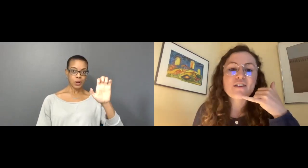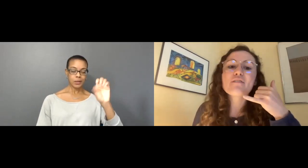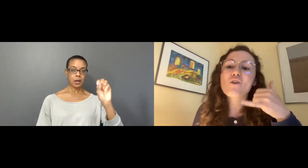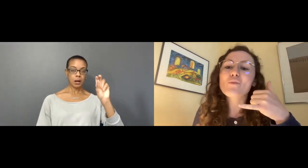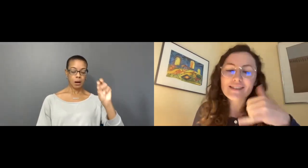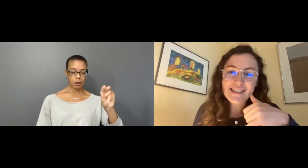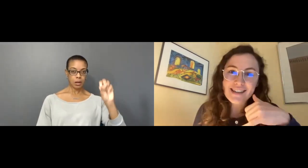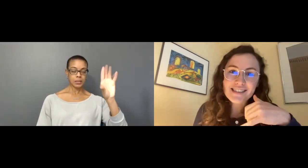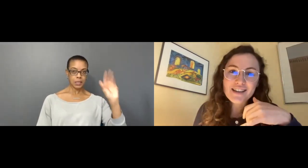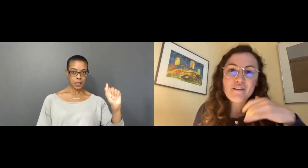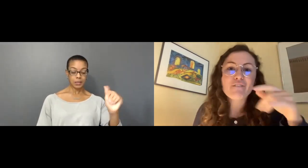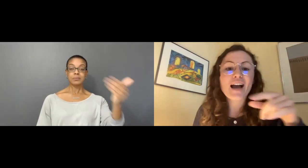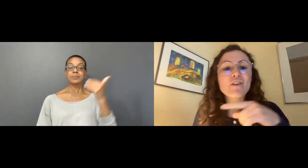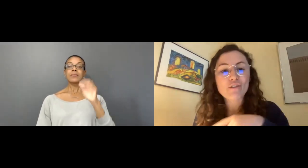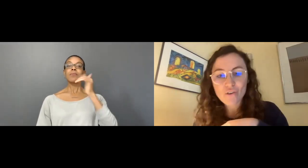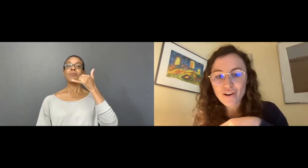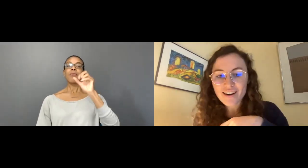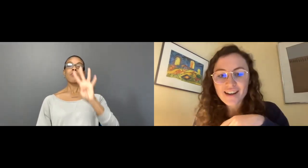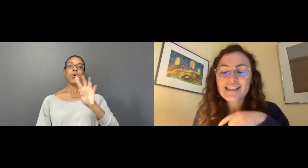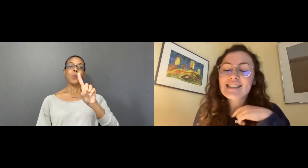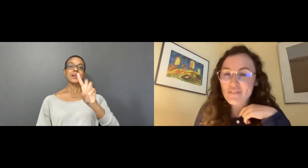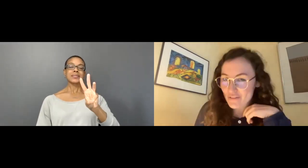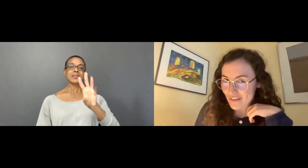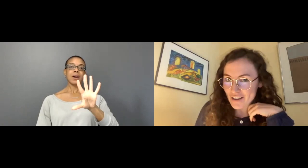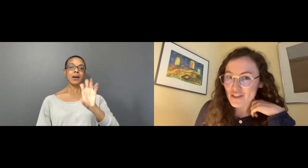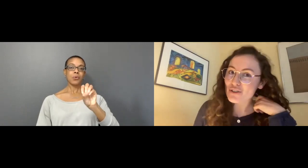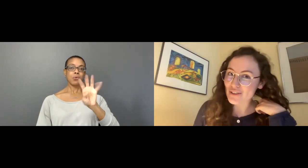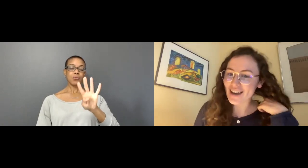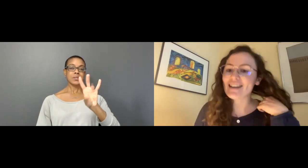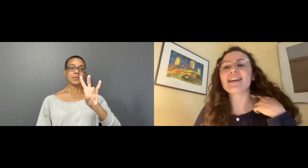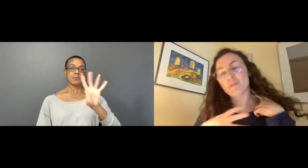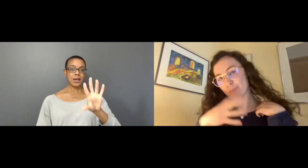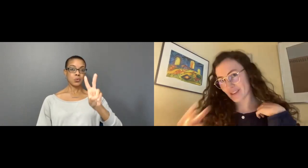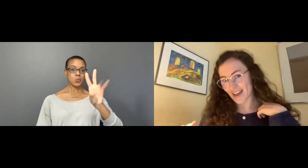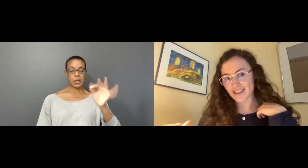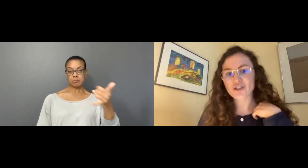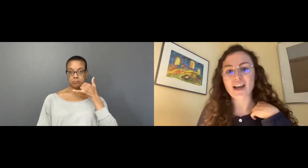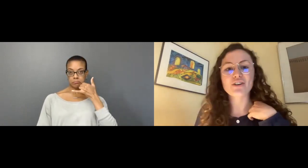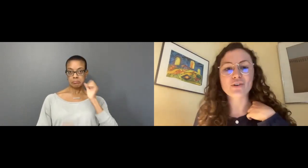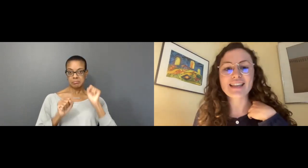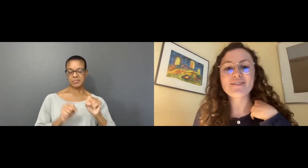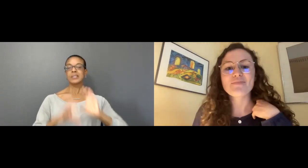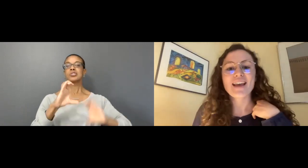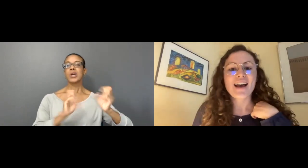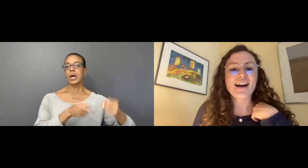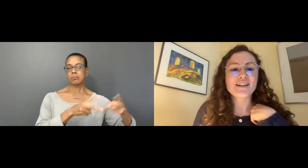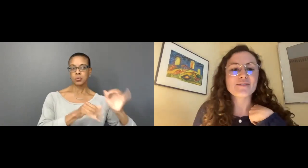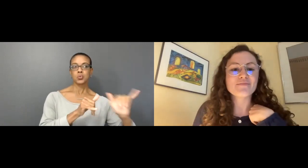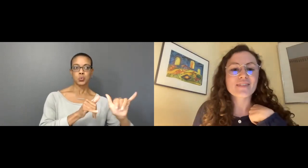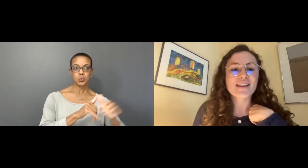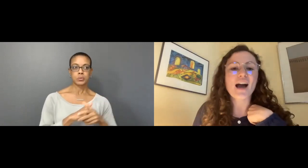416-504-7529 and I will put that in the chat shortly.